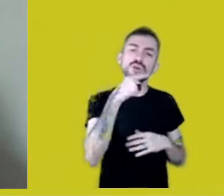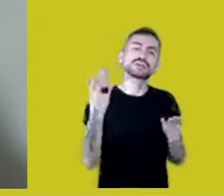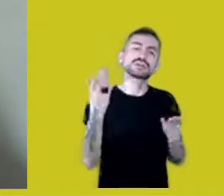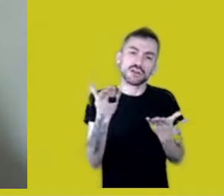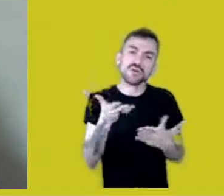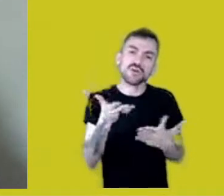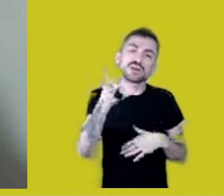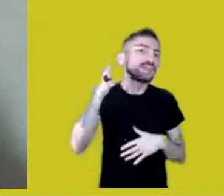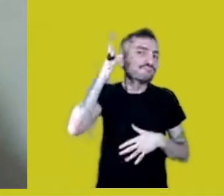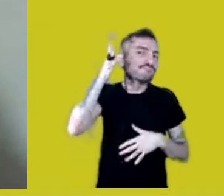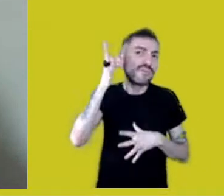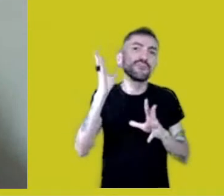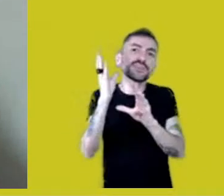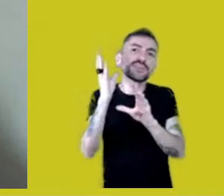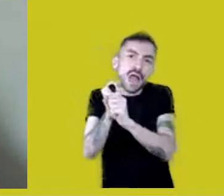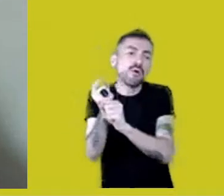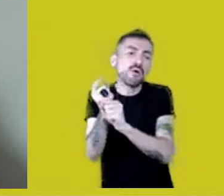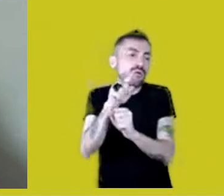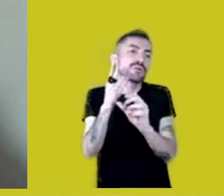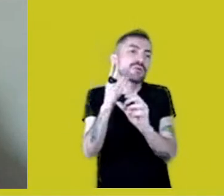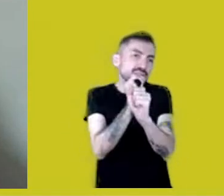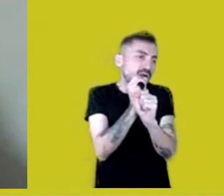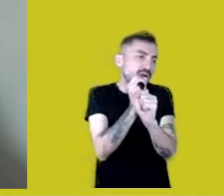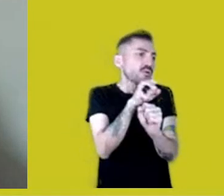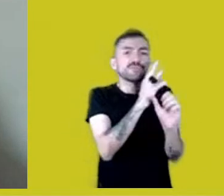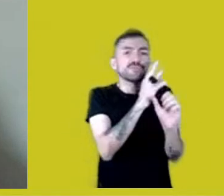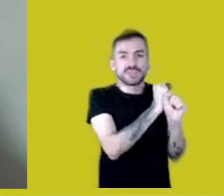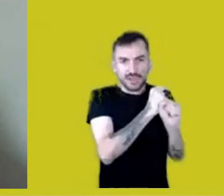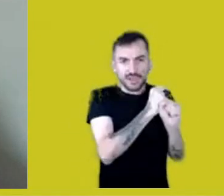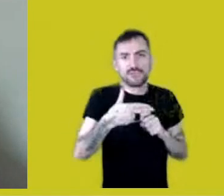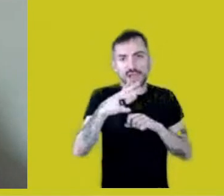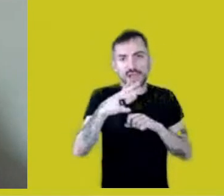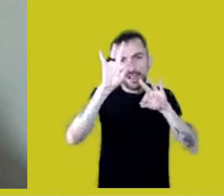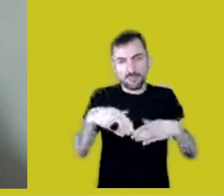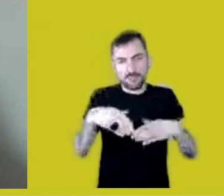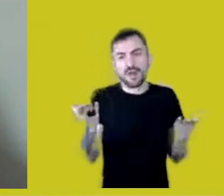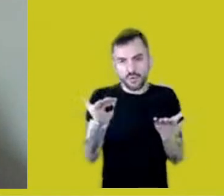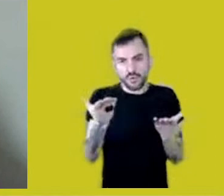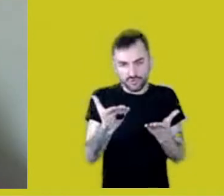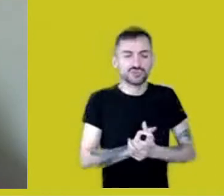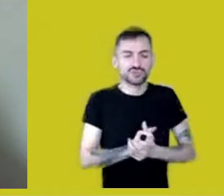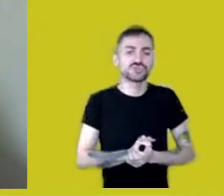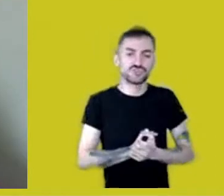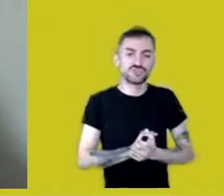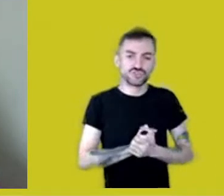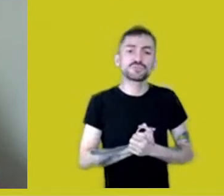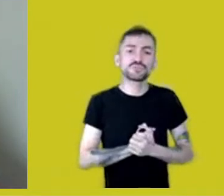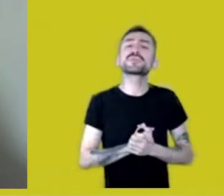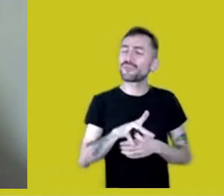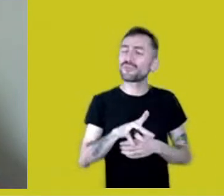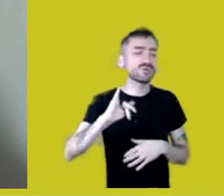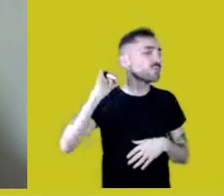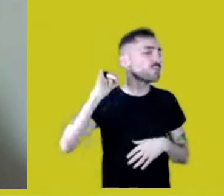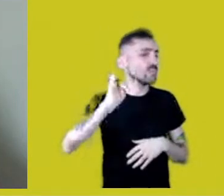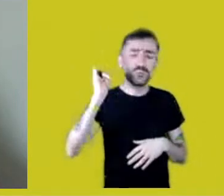so that we can wrap up our rich, interesting